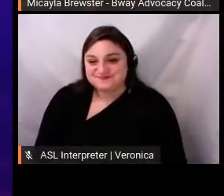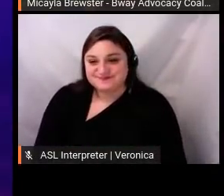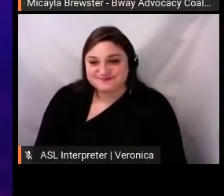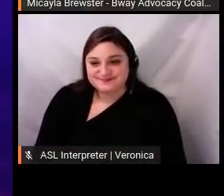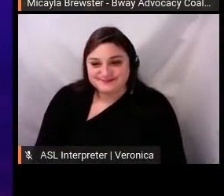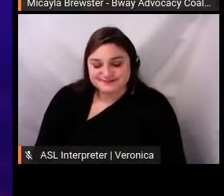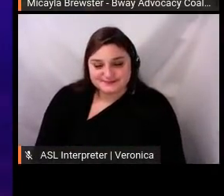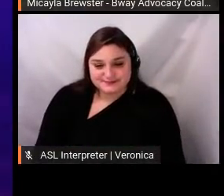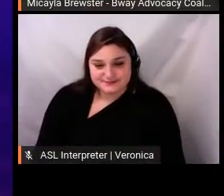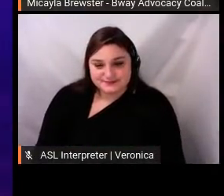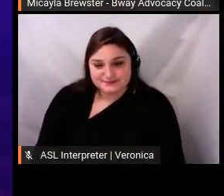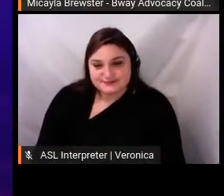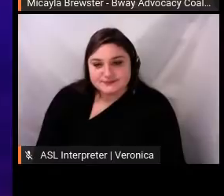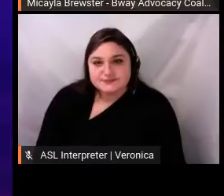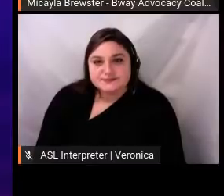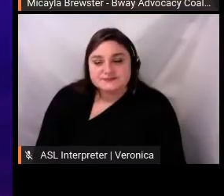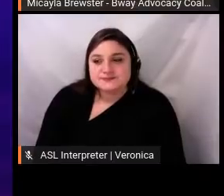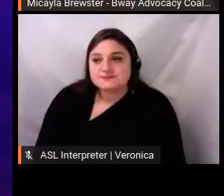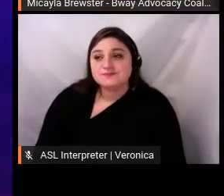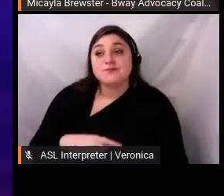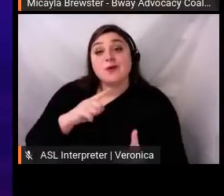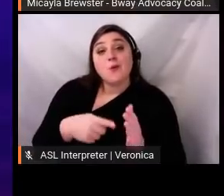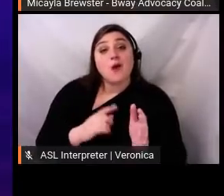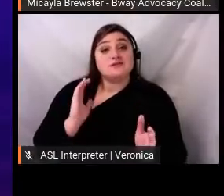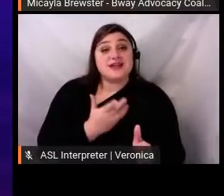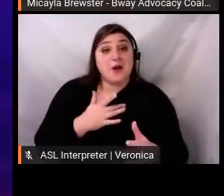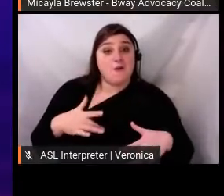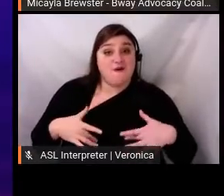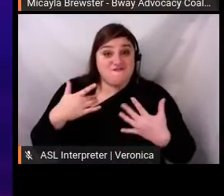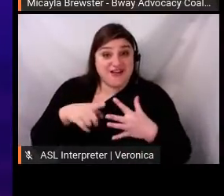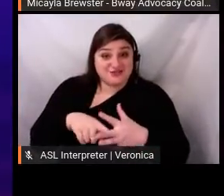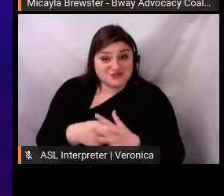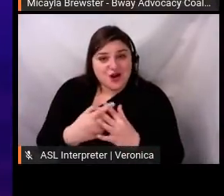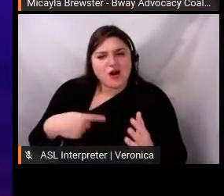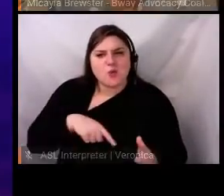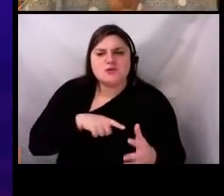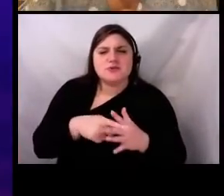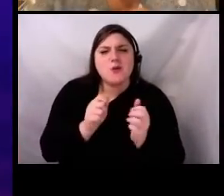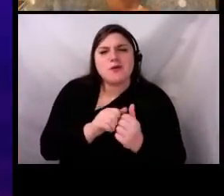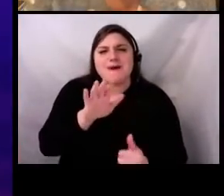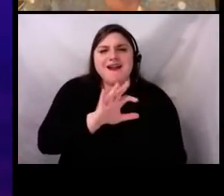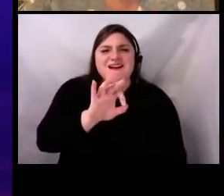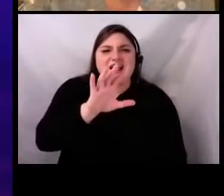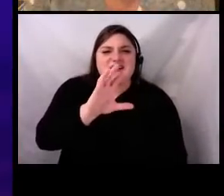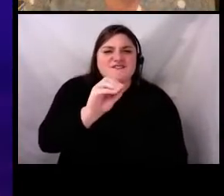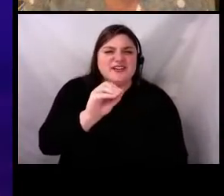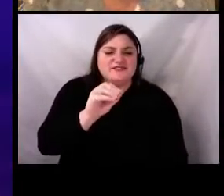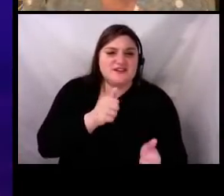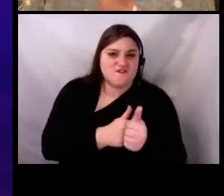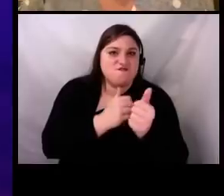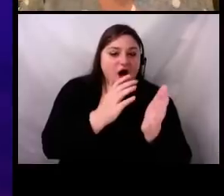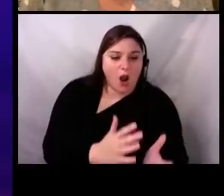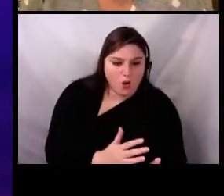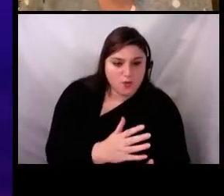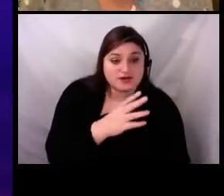we had around 950 followers on our account. And 202 RSVP graphics